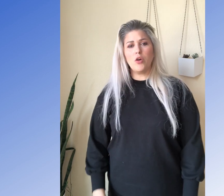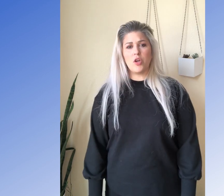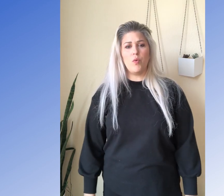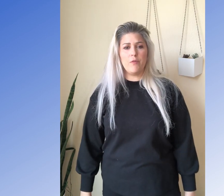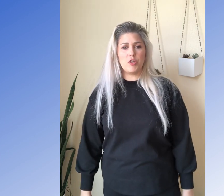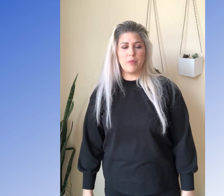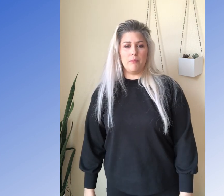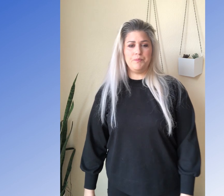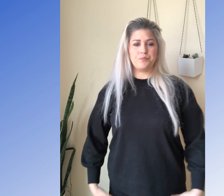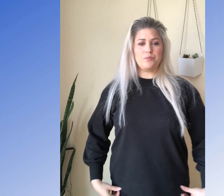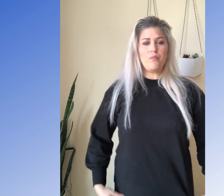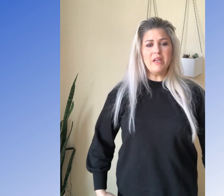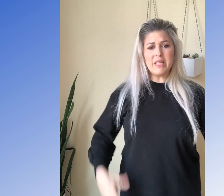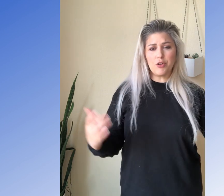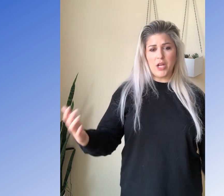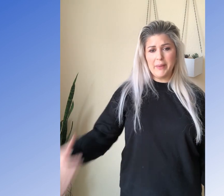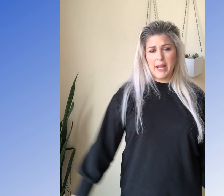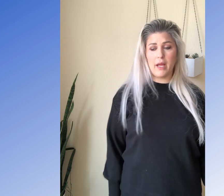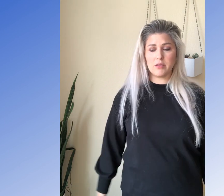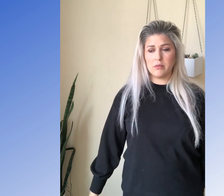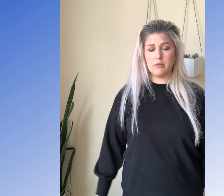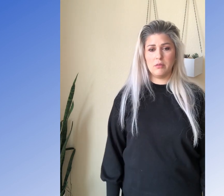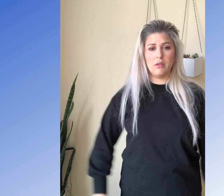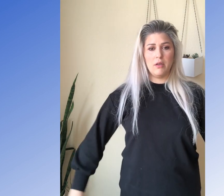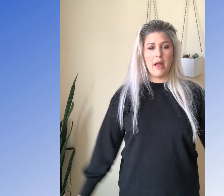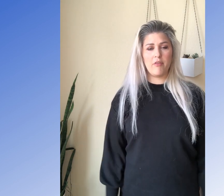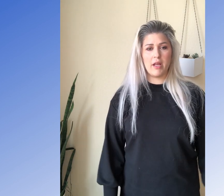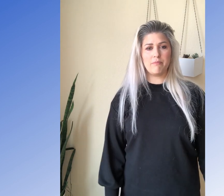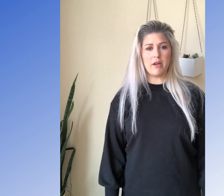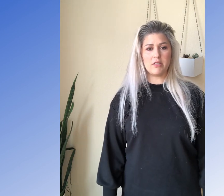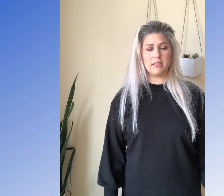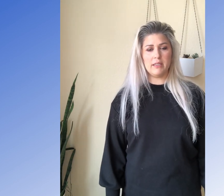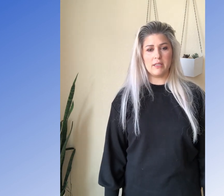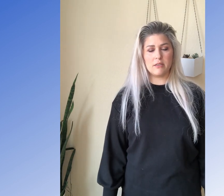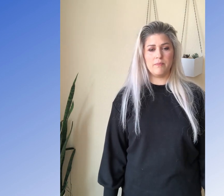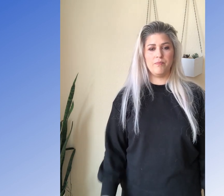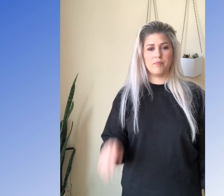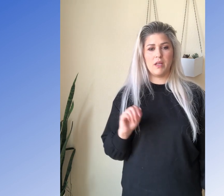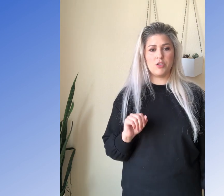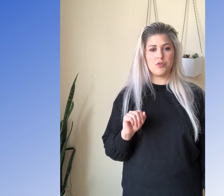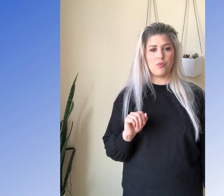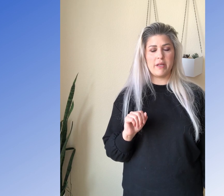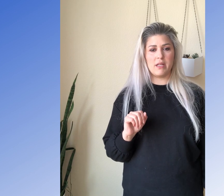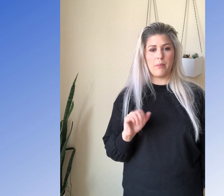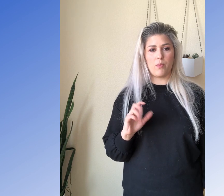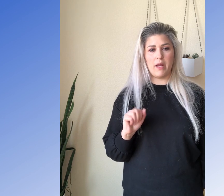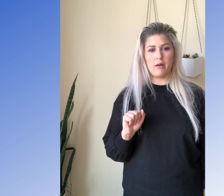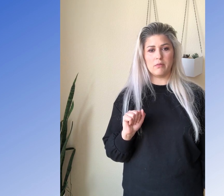Also when you finger spelled, take your dominant hand, have your hands by your side like this. And just raise it up right here.